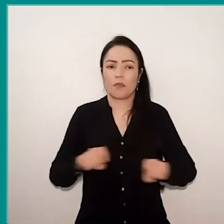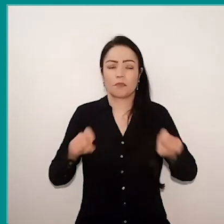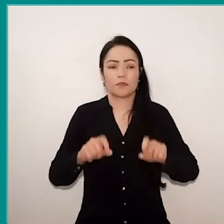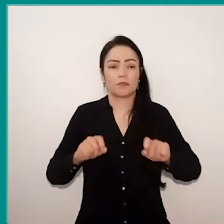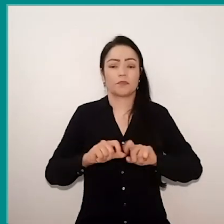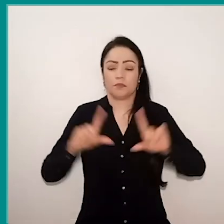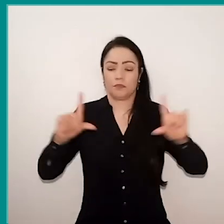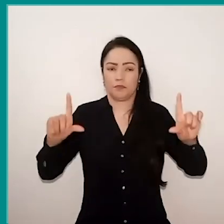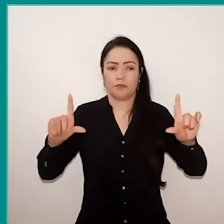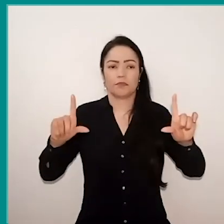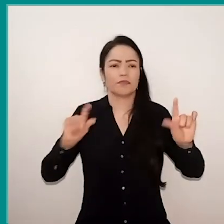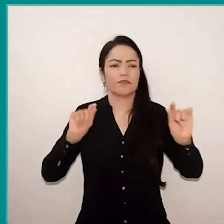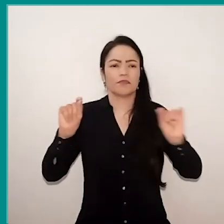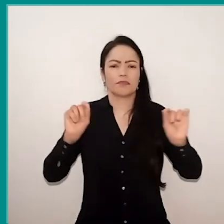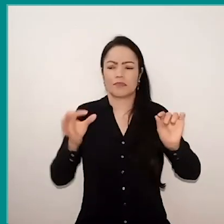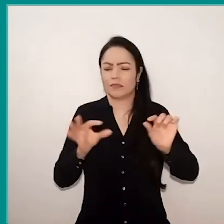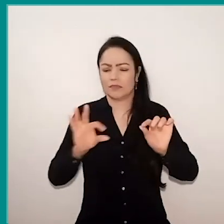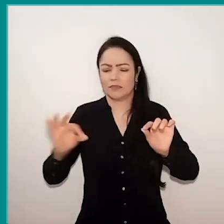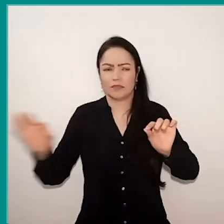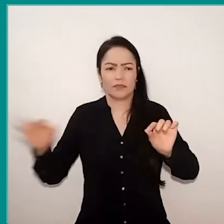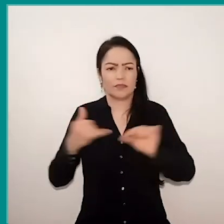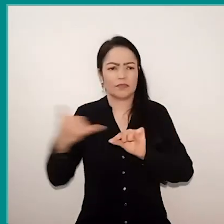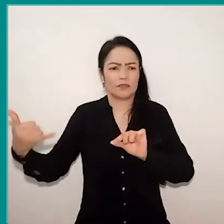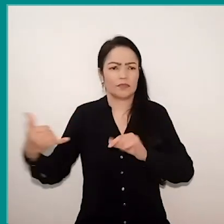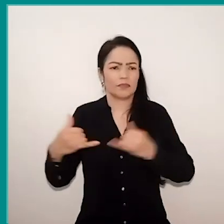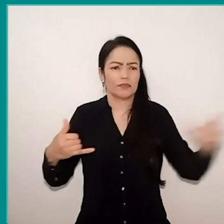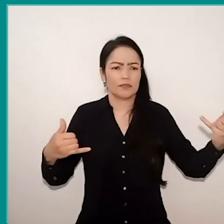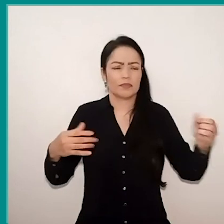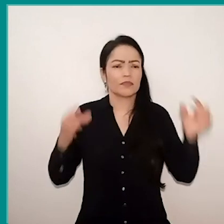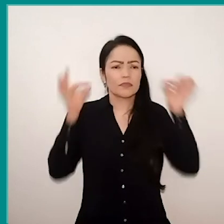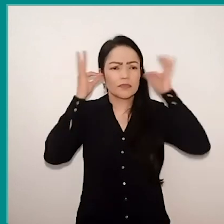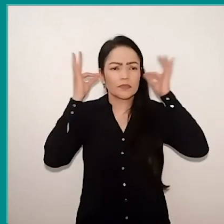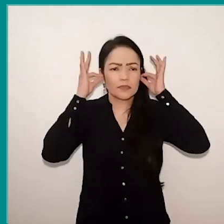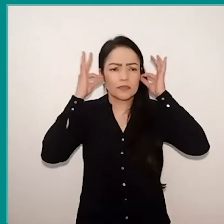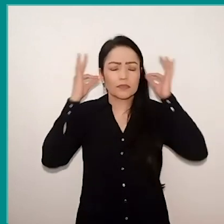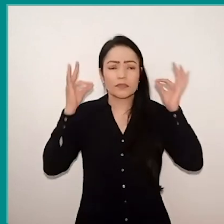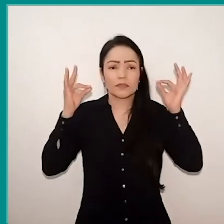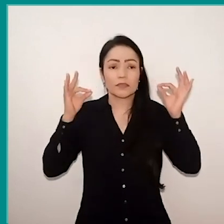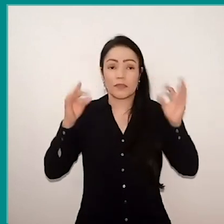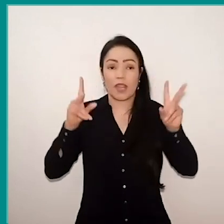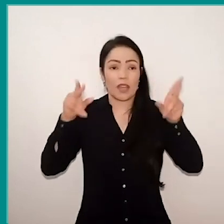with many cables and headphones that come out of this computer as if they were his tentacles,